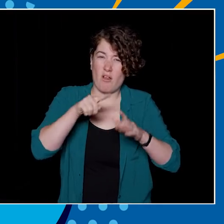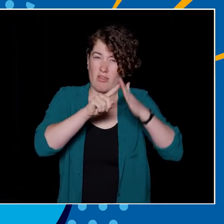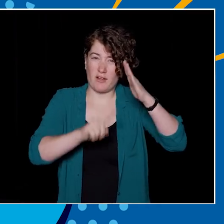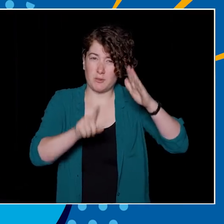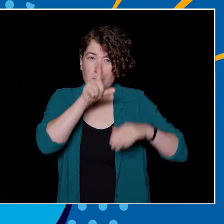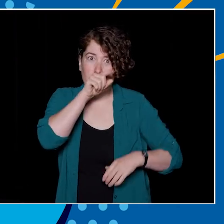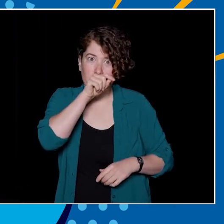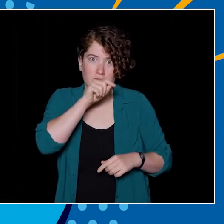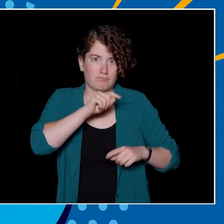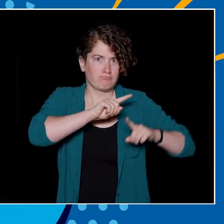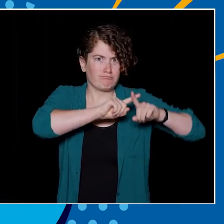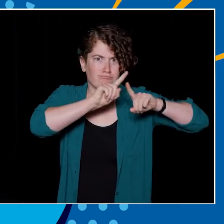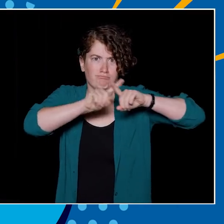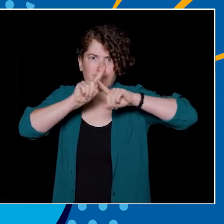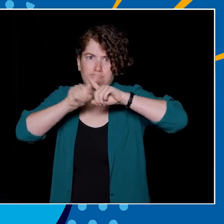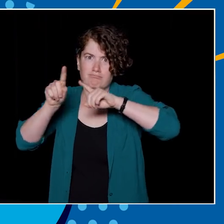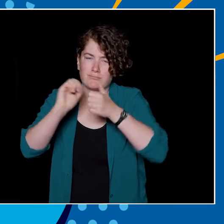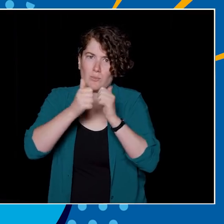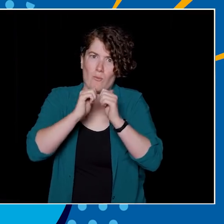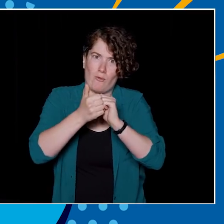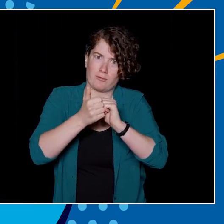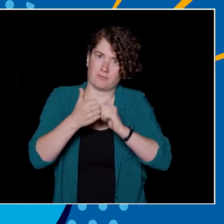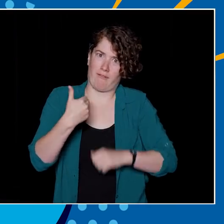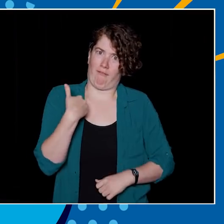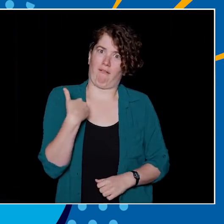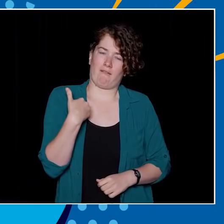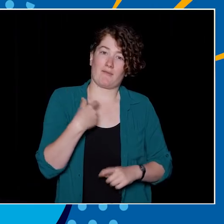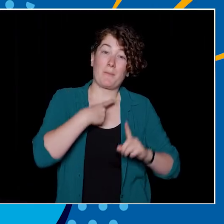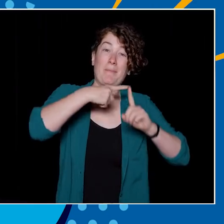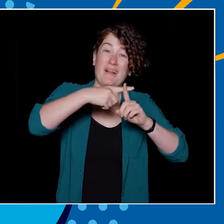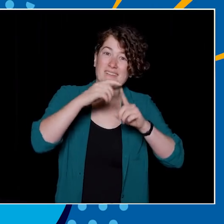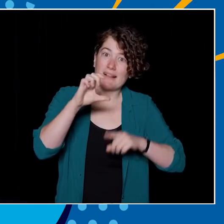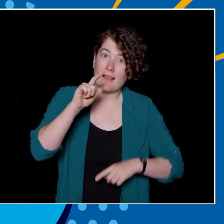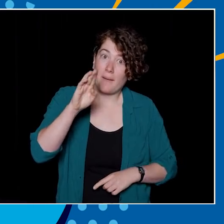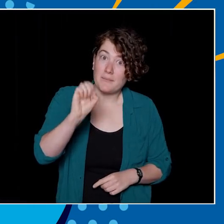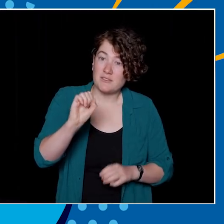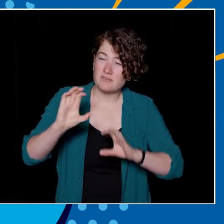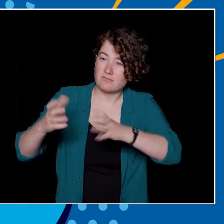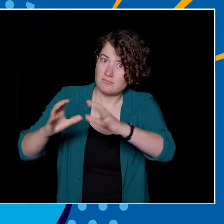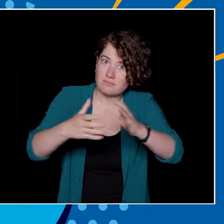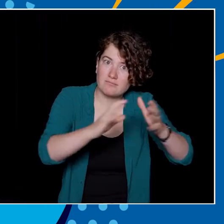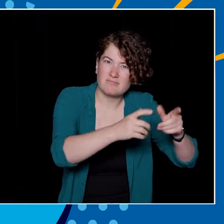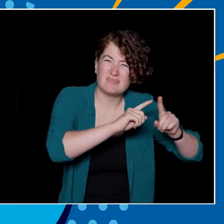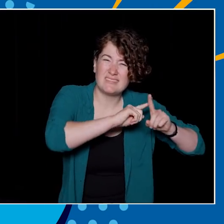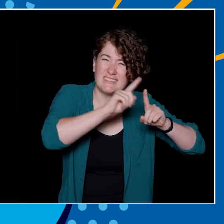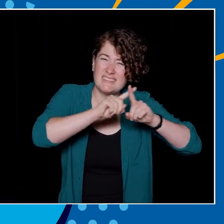So, it's a wide variety of sports representing the T-birds, plus all of our awesome Thunderbird sports clubs. So many to watch during your undergrad,